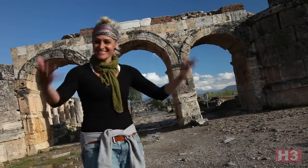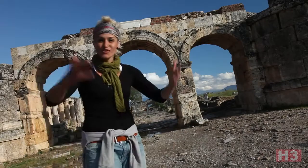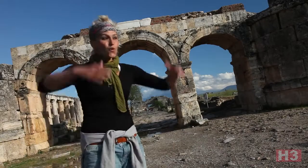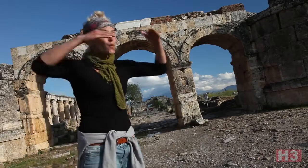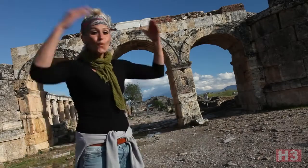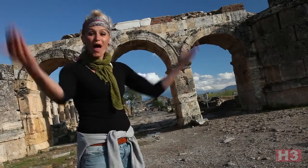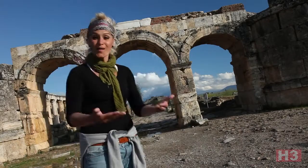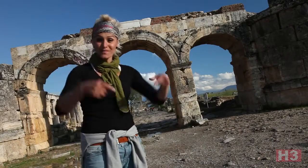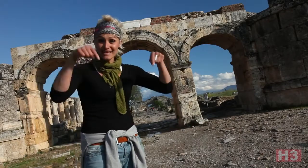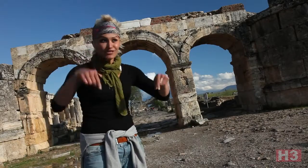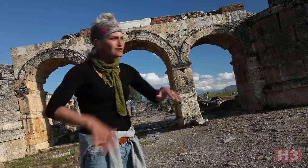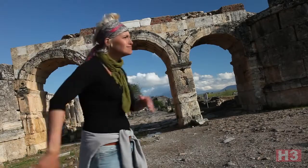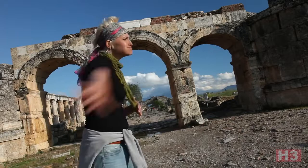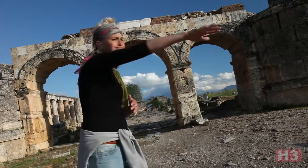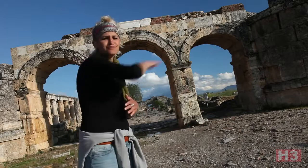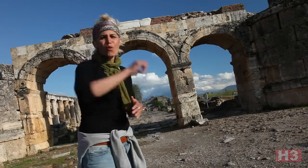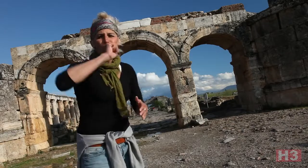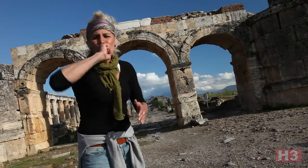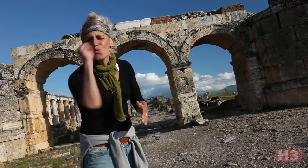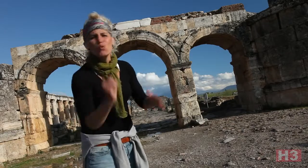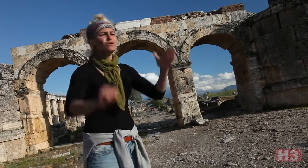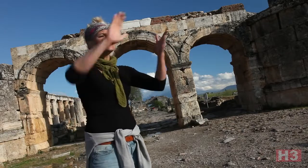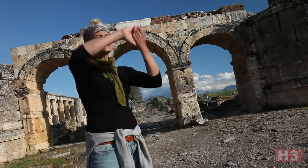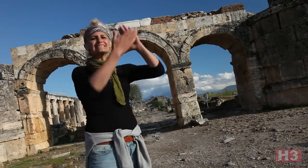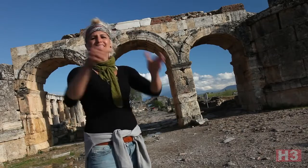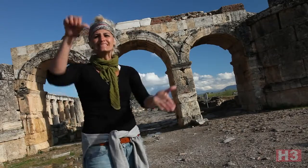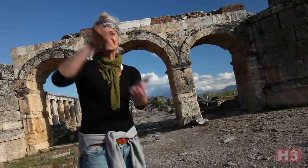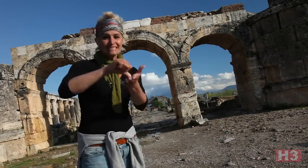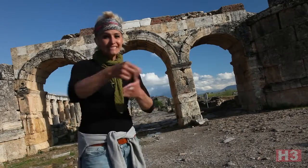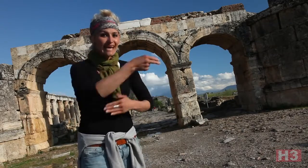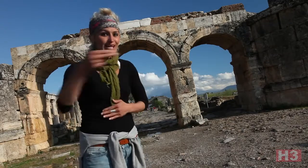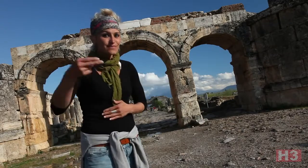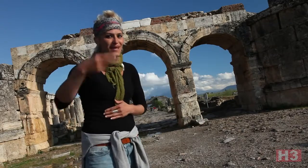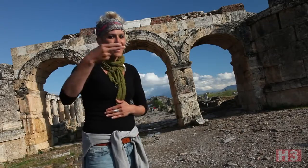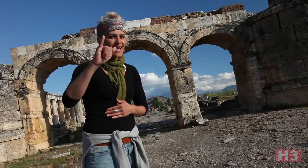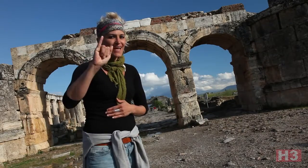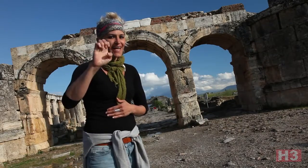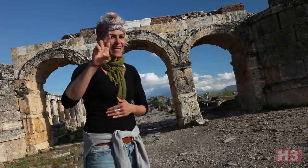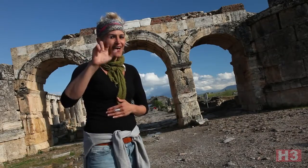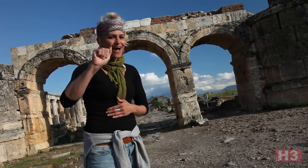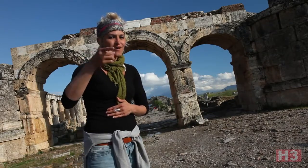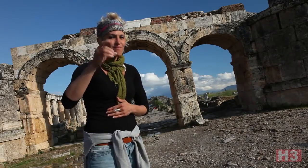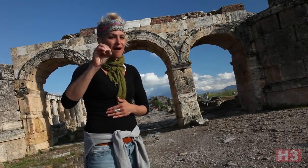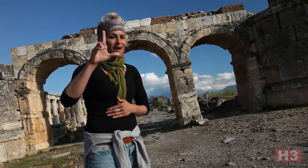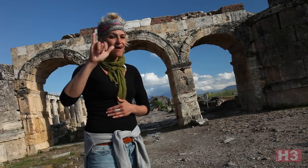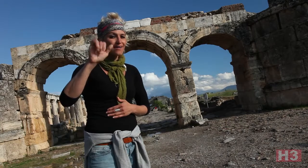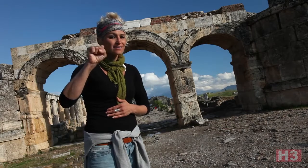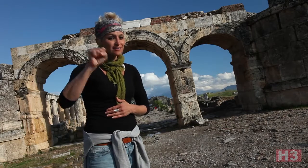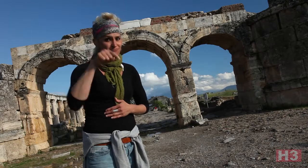Welcome here to the ancient city, Hierapolis.